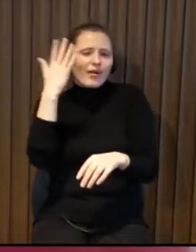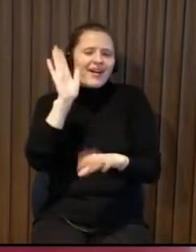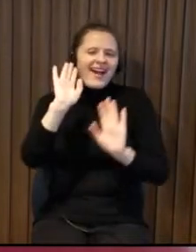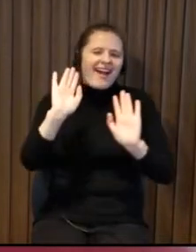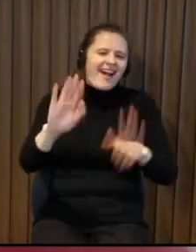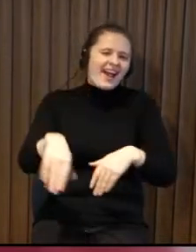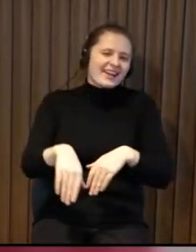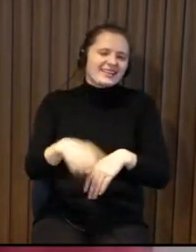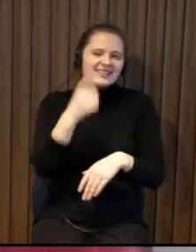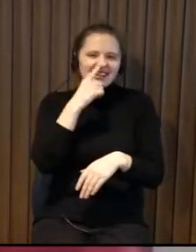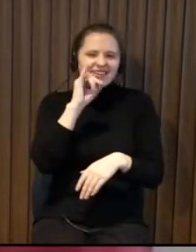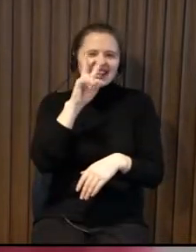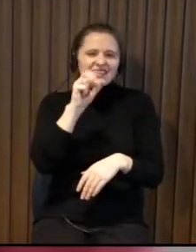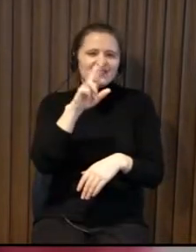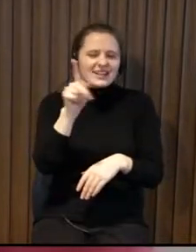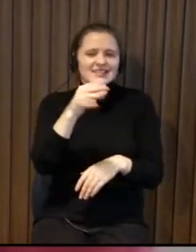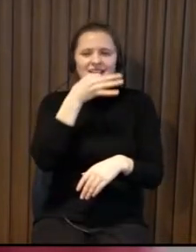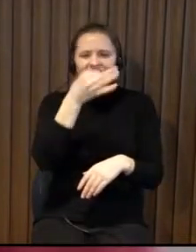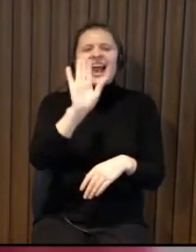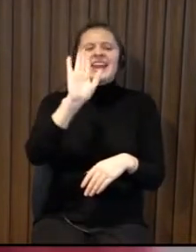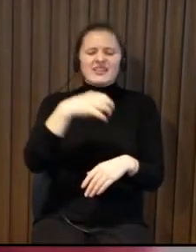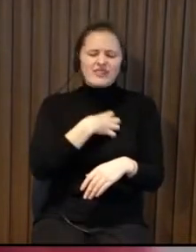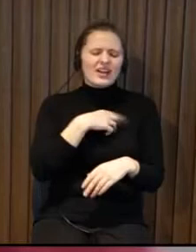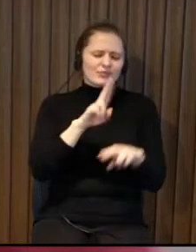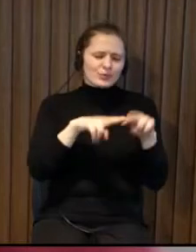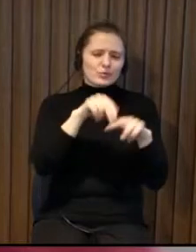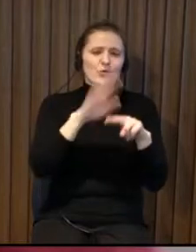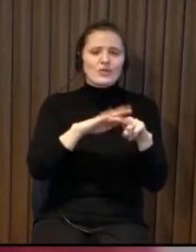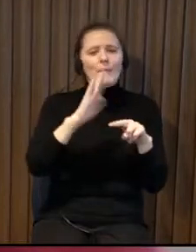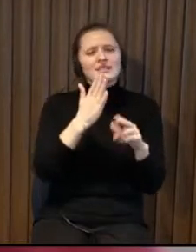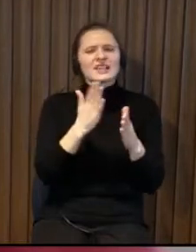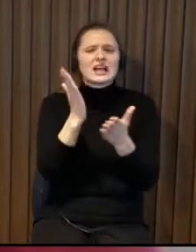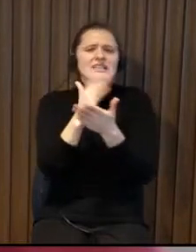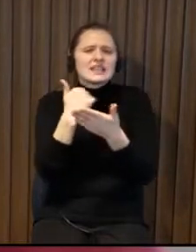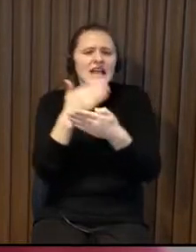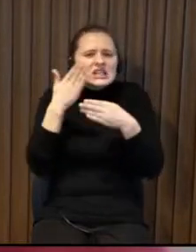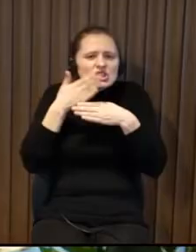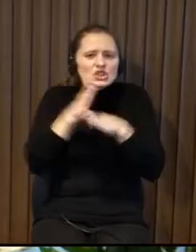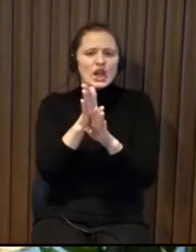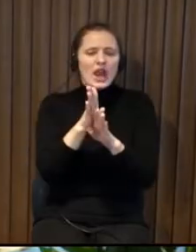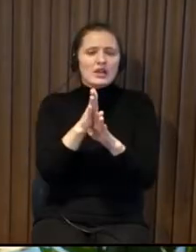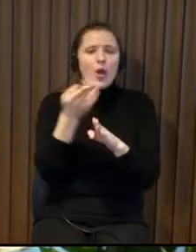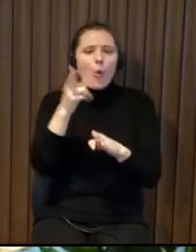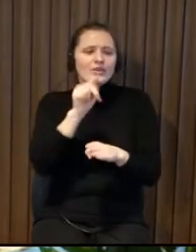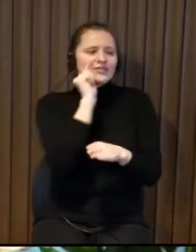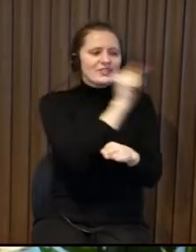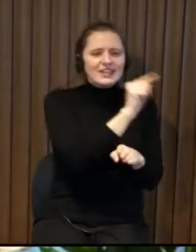that is nice universal design previously we thought if you need we will make it